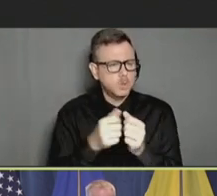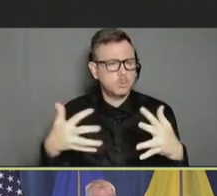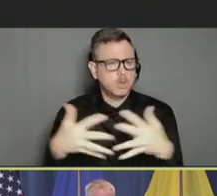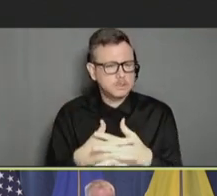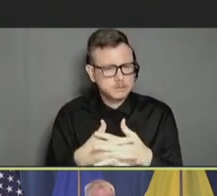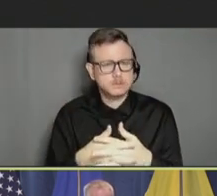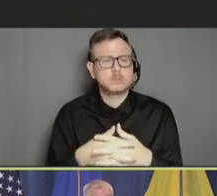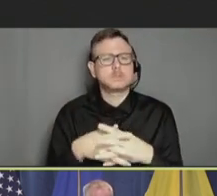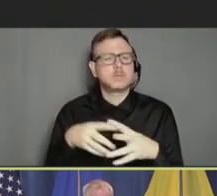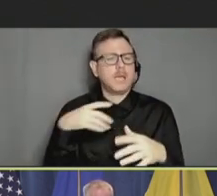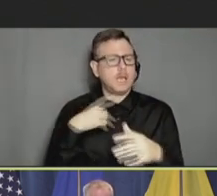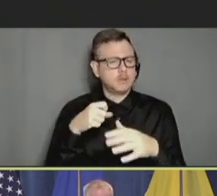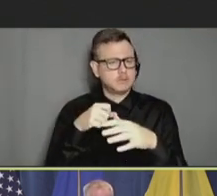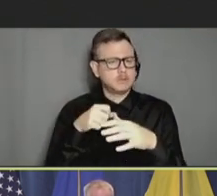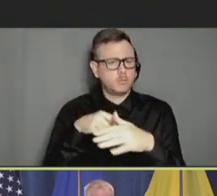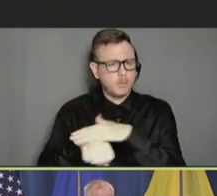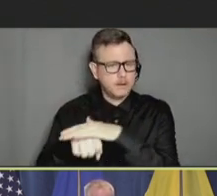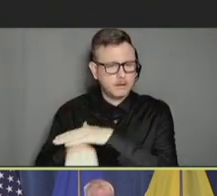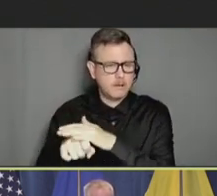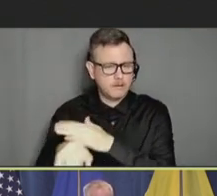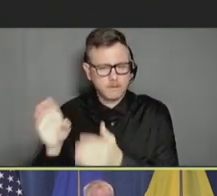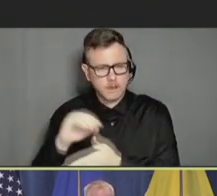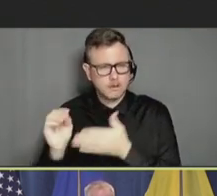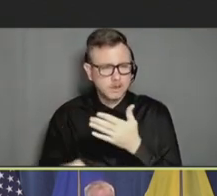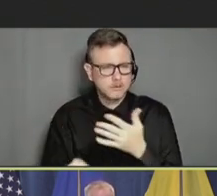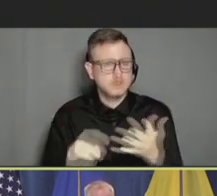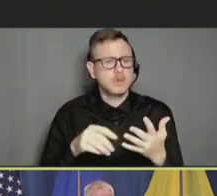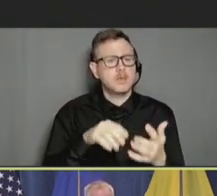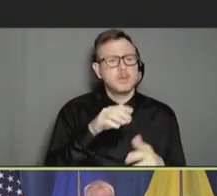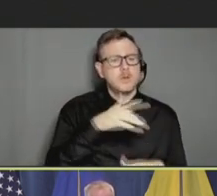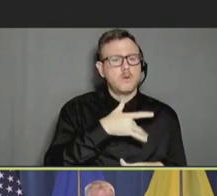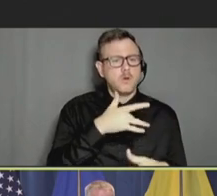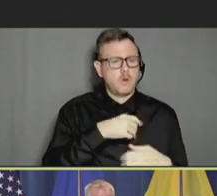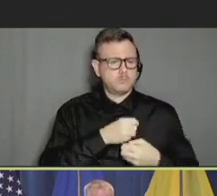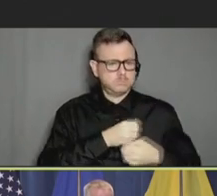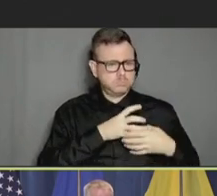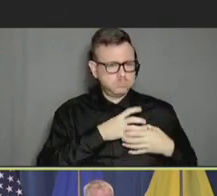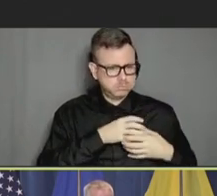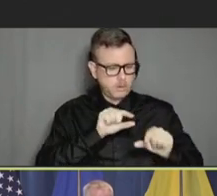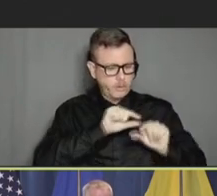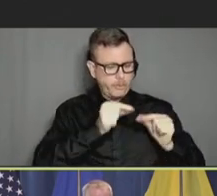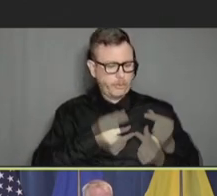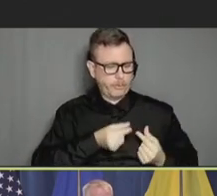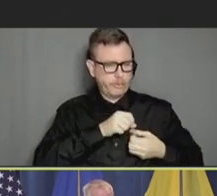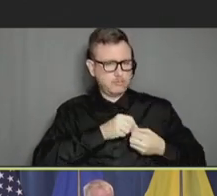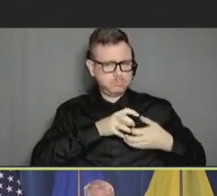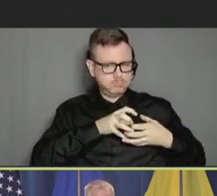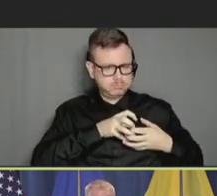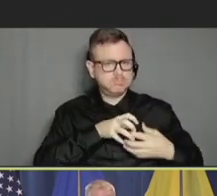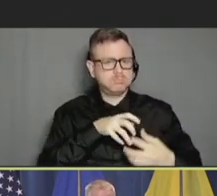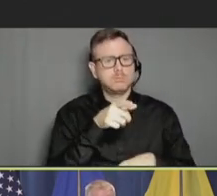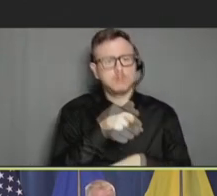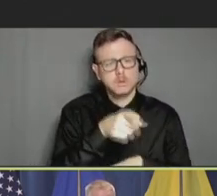and pericarditis. Guillain-Barré syndrome. Simultaneous vaccination. COVID-19 vaccination